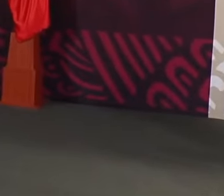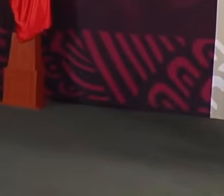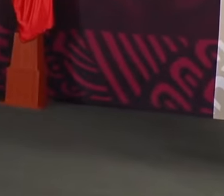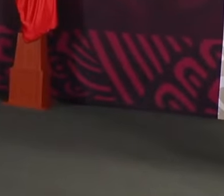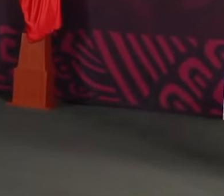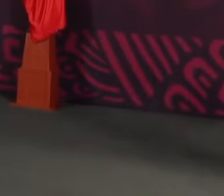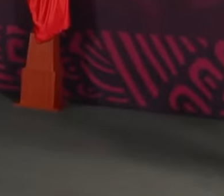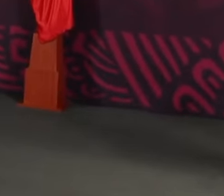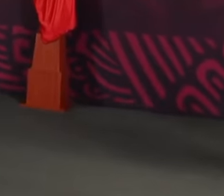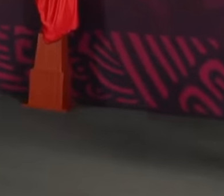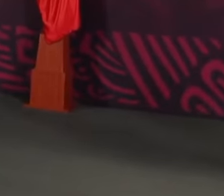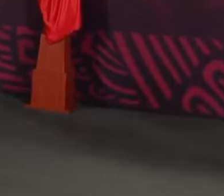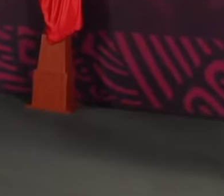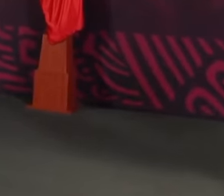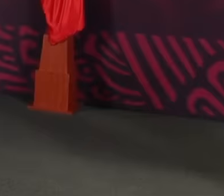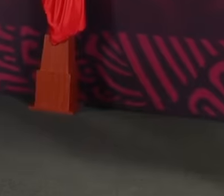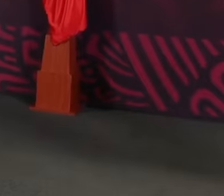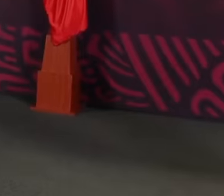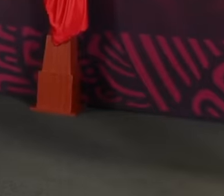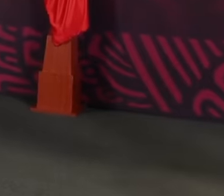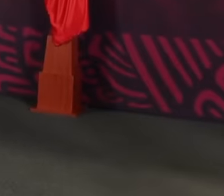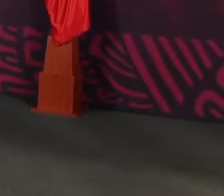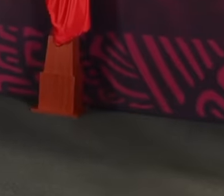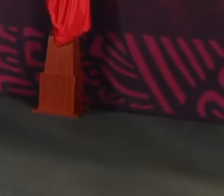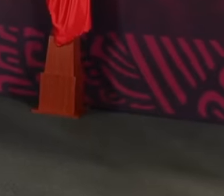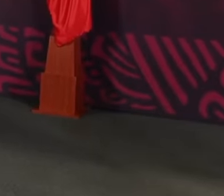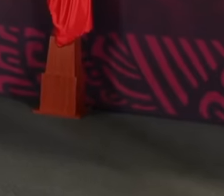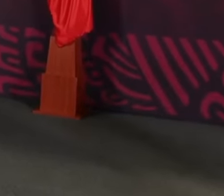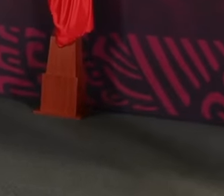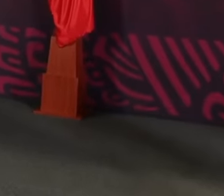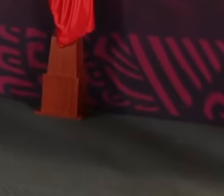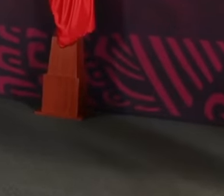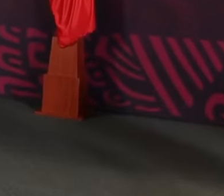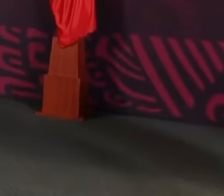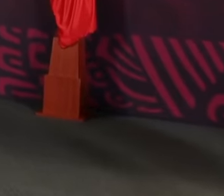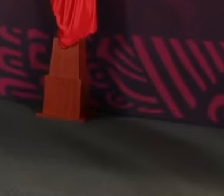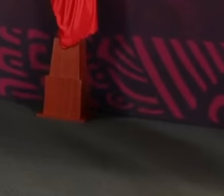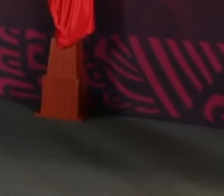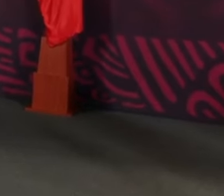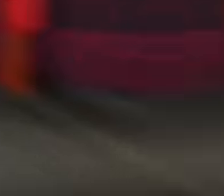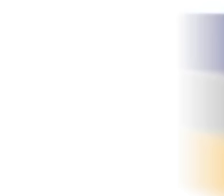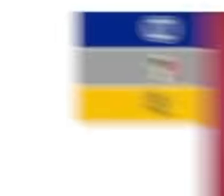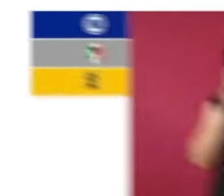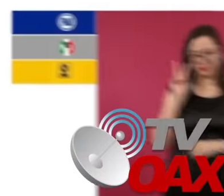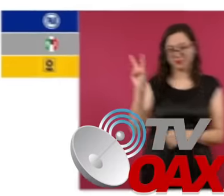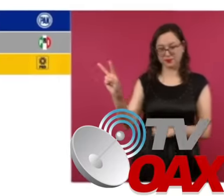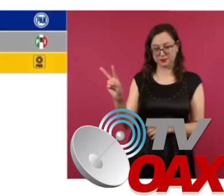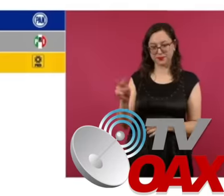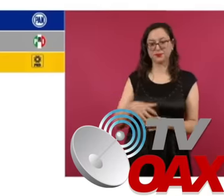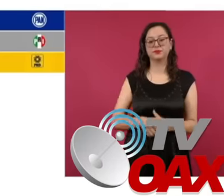who after suffering a defeat comes the worst today at the